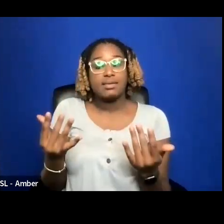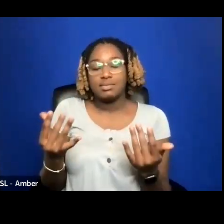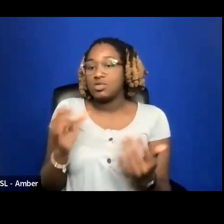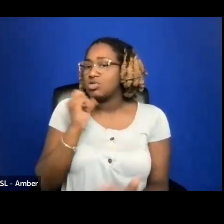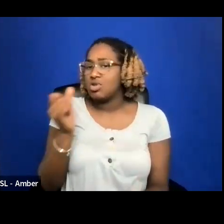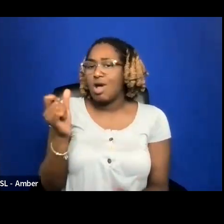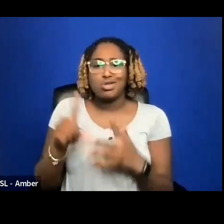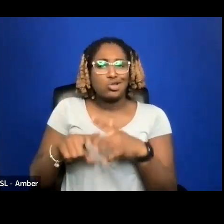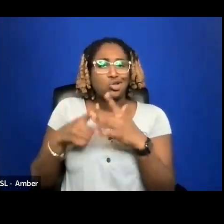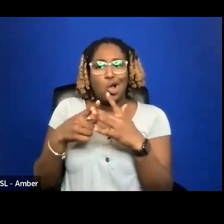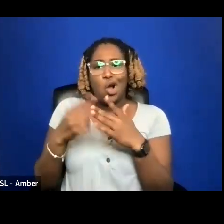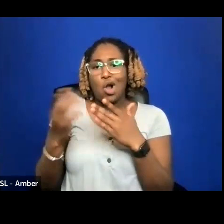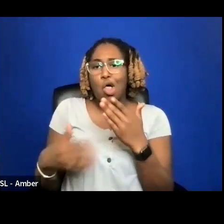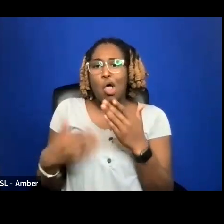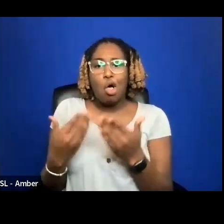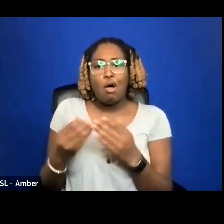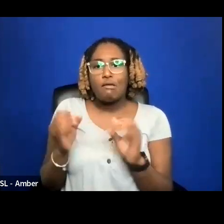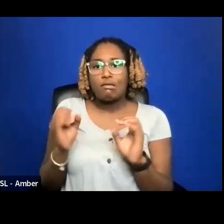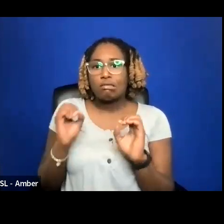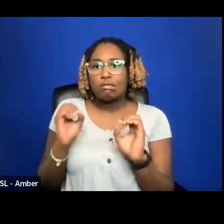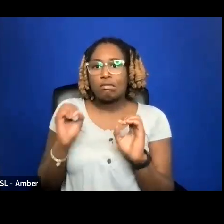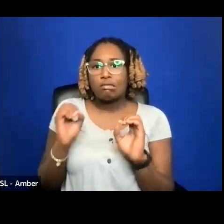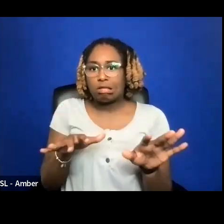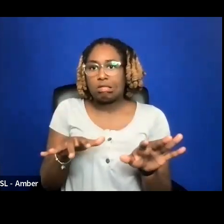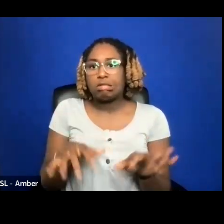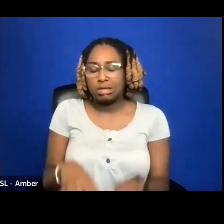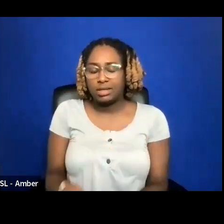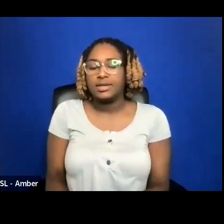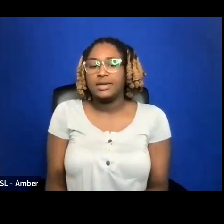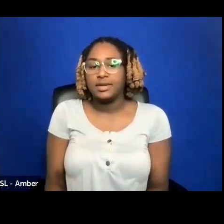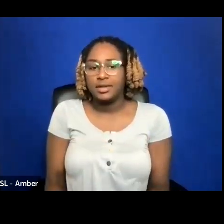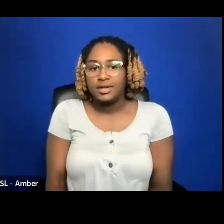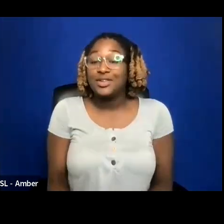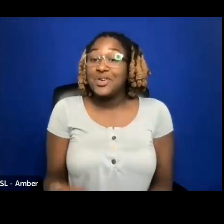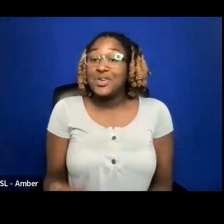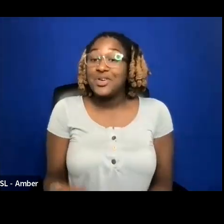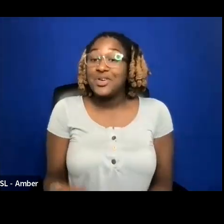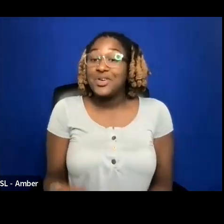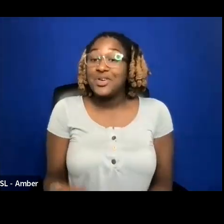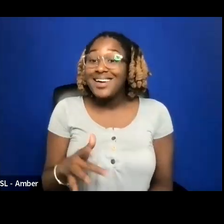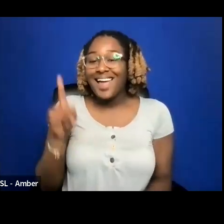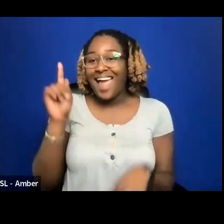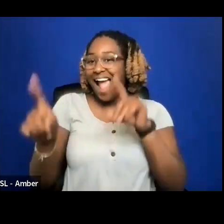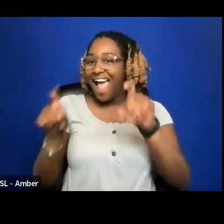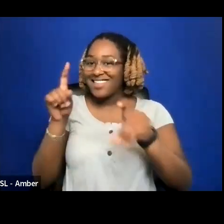FROM SCRATCH. SO GOOD LUCK. ASK A LOT OF QUESTIONS.